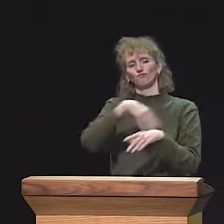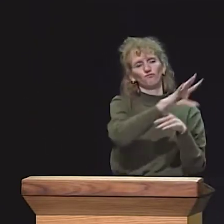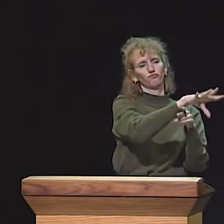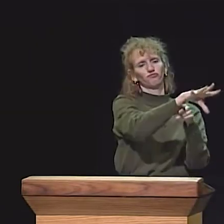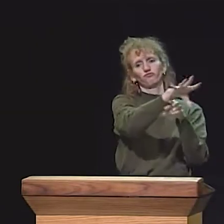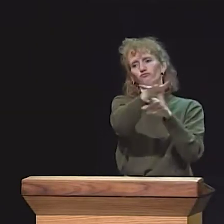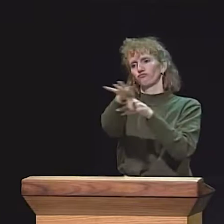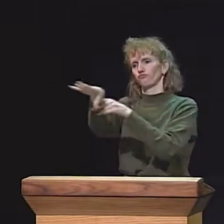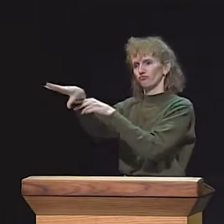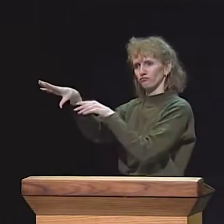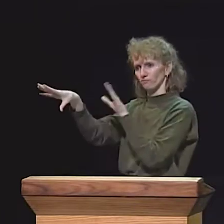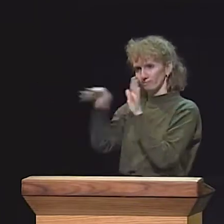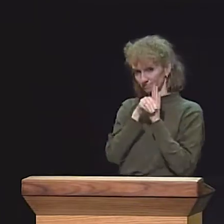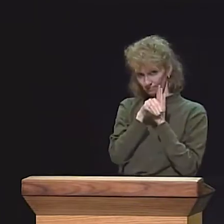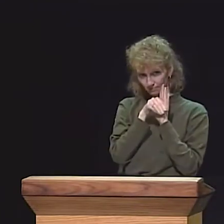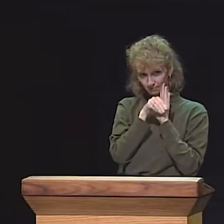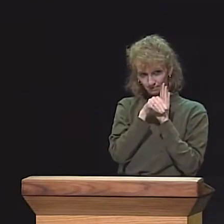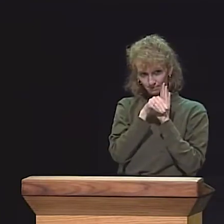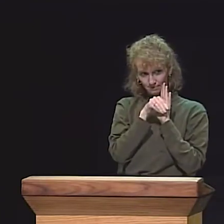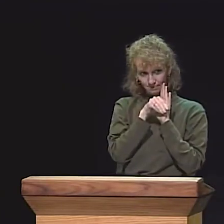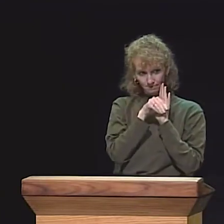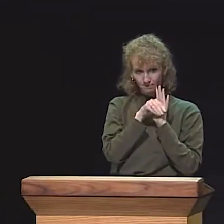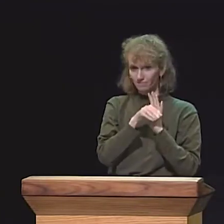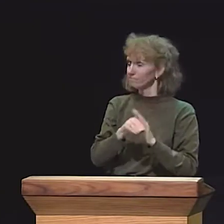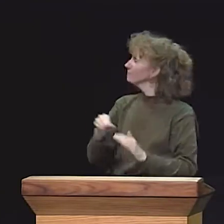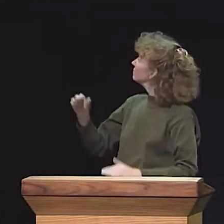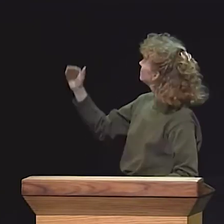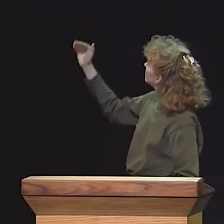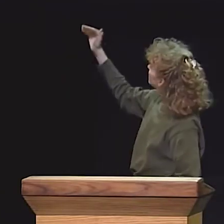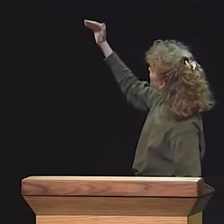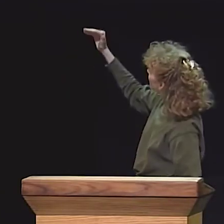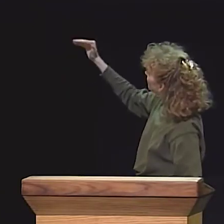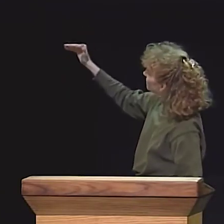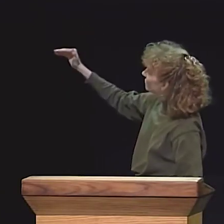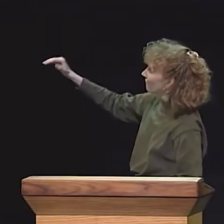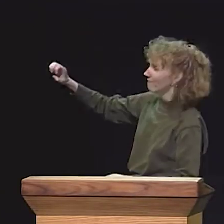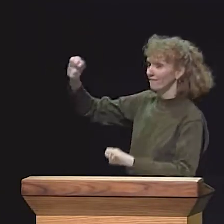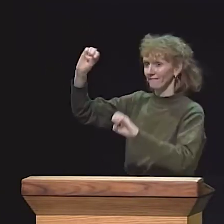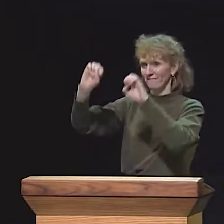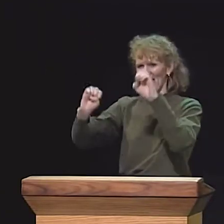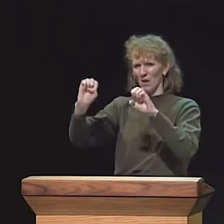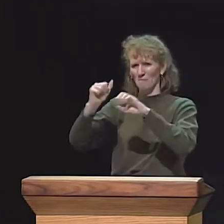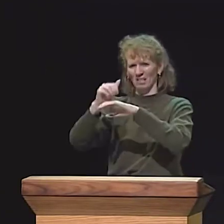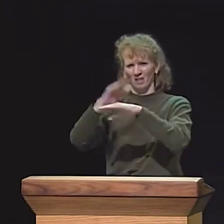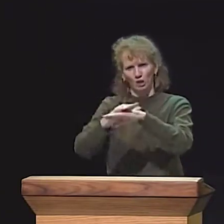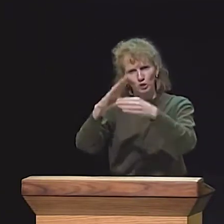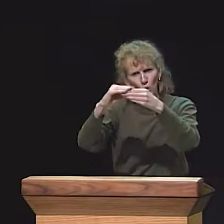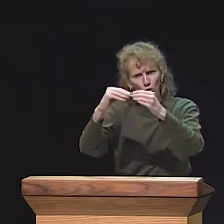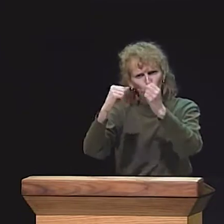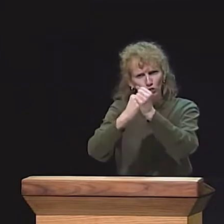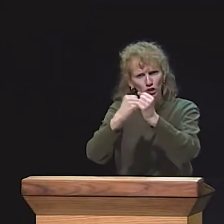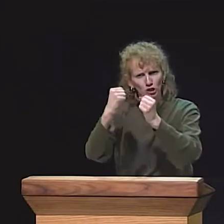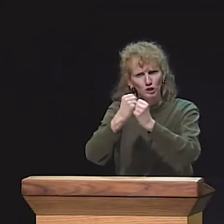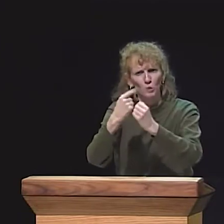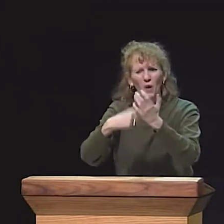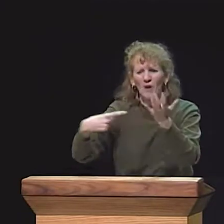THEN WE DO A RETELLING AGAIN AND INDIVIDUAL STUDENTS, WE VIDEOTAPE ALL OF THE STUDENTS RETELLING THE STORY ONE MORE TIME.